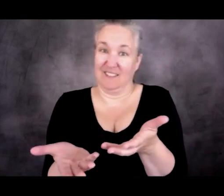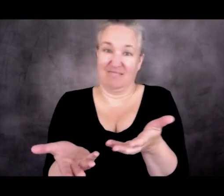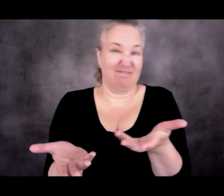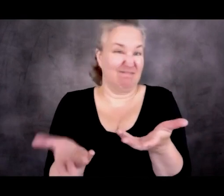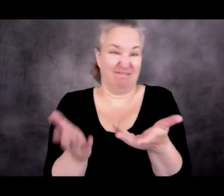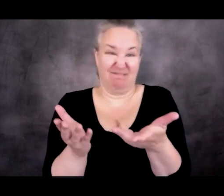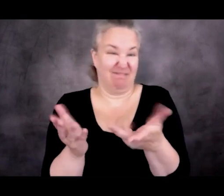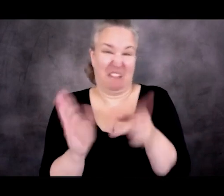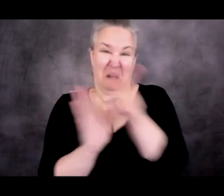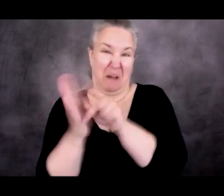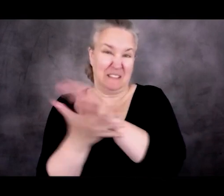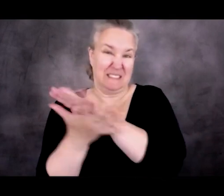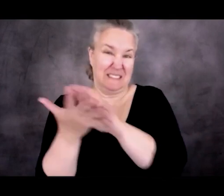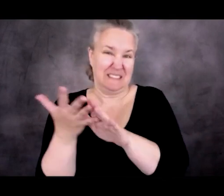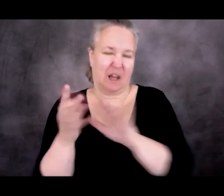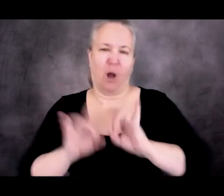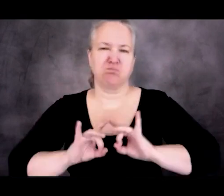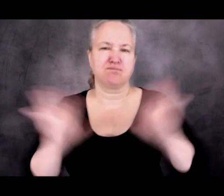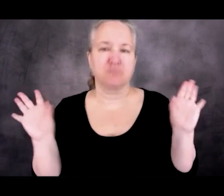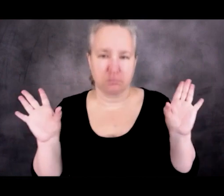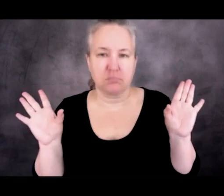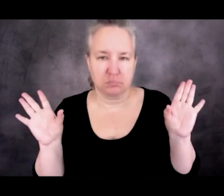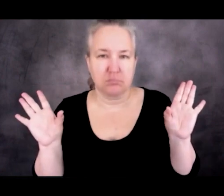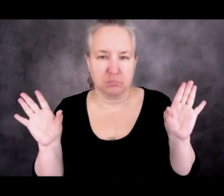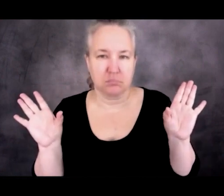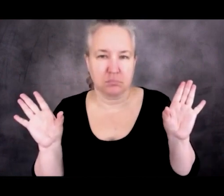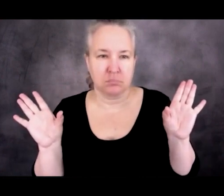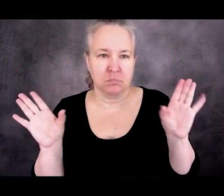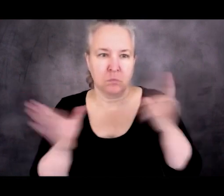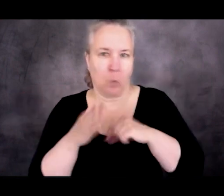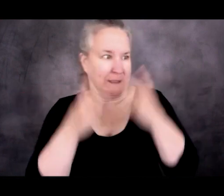of policies. What we're seeing is the erosion of a set of commitments